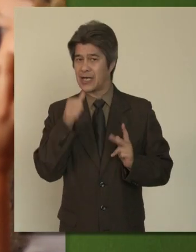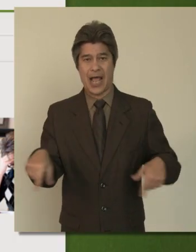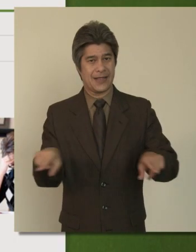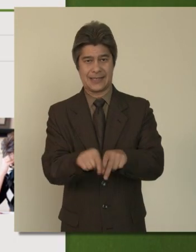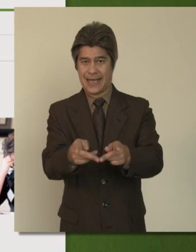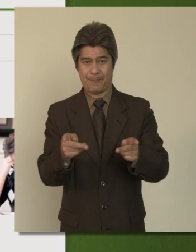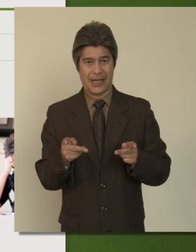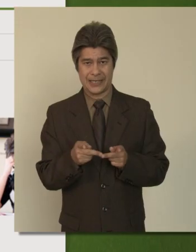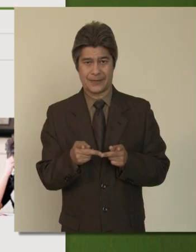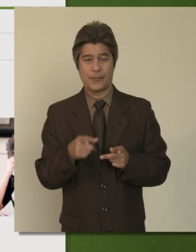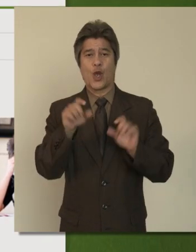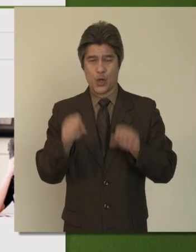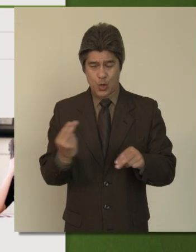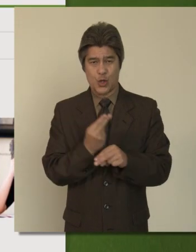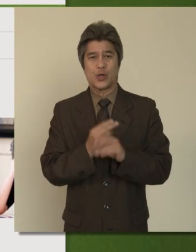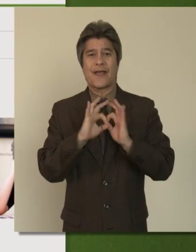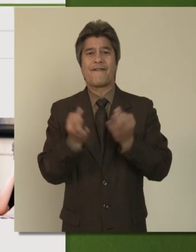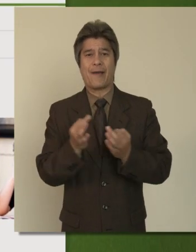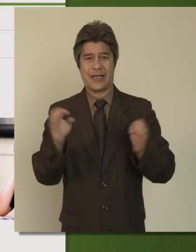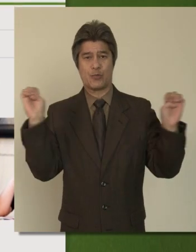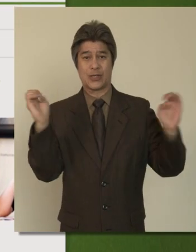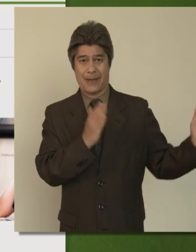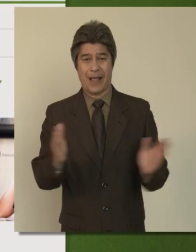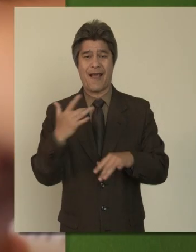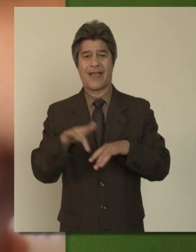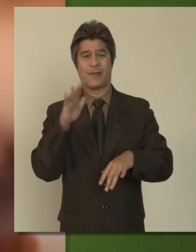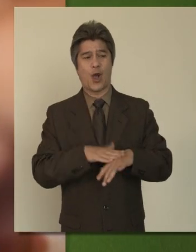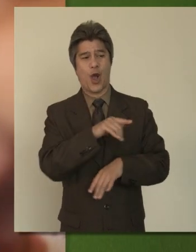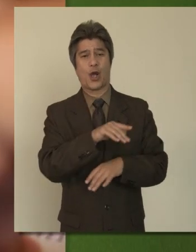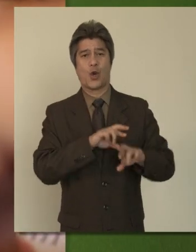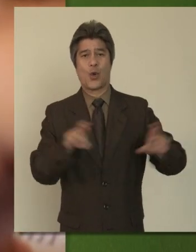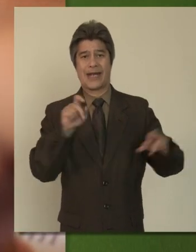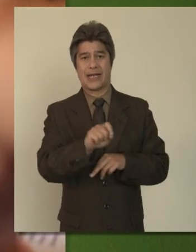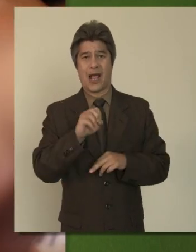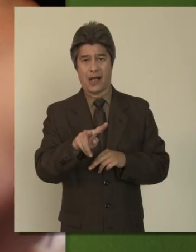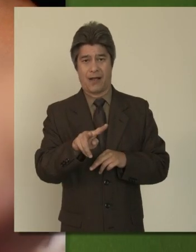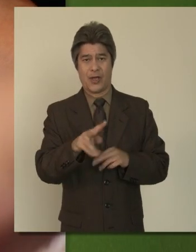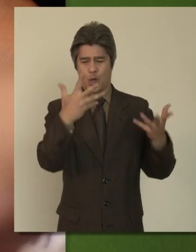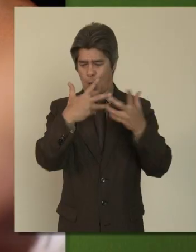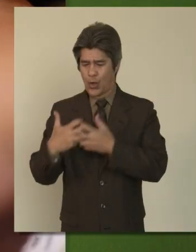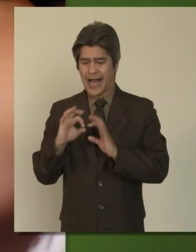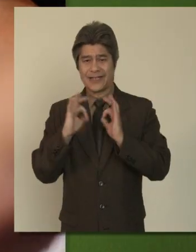You can use the “Family Emergency Plan” available on Ready.gov to organize family information and help you develop a plan that works for you.